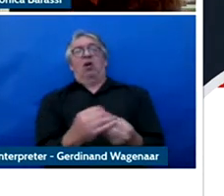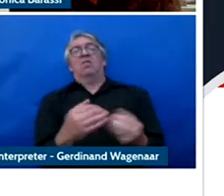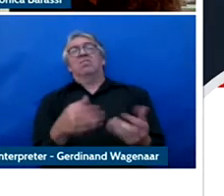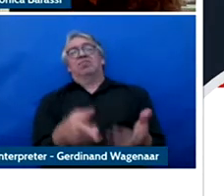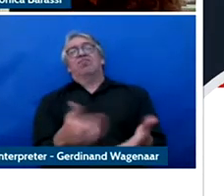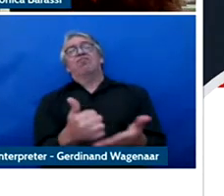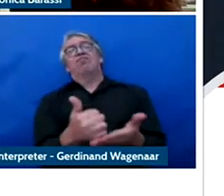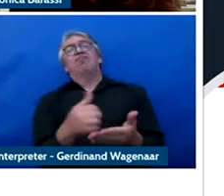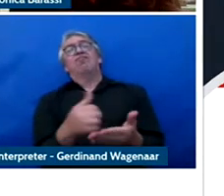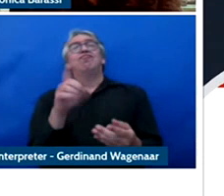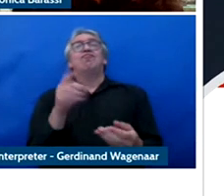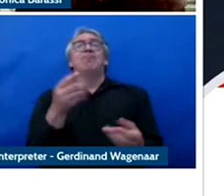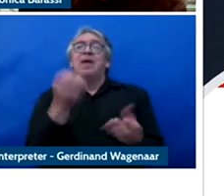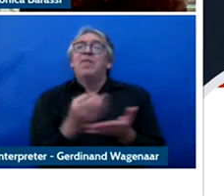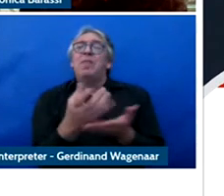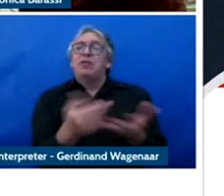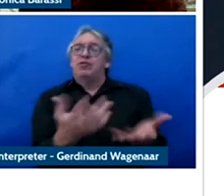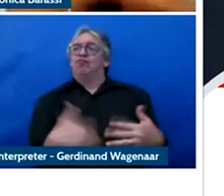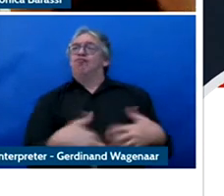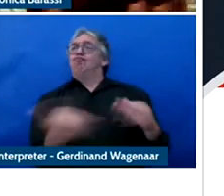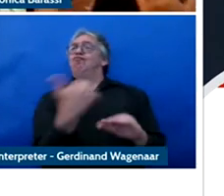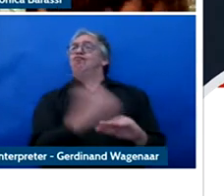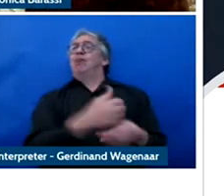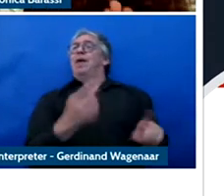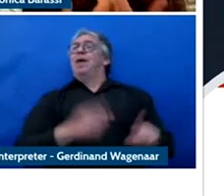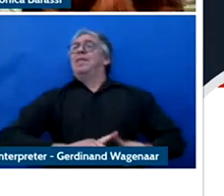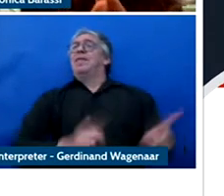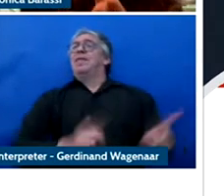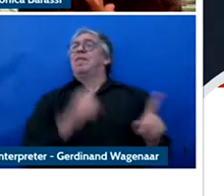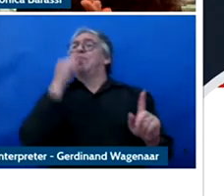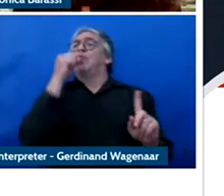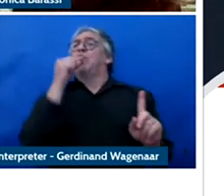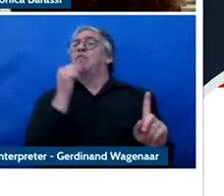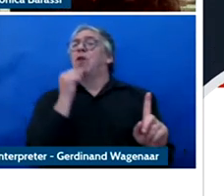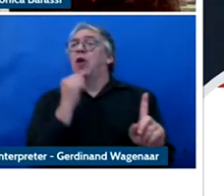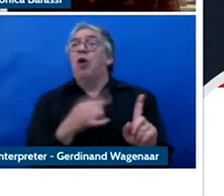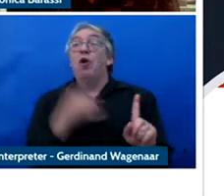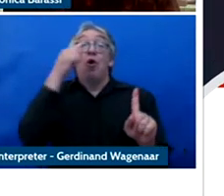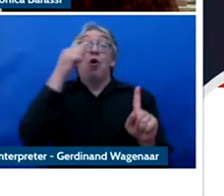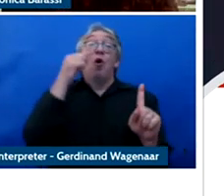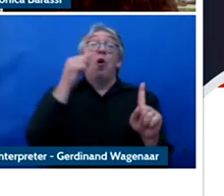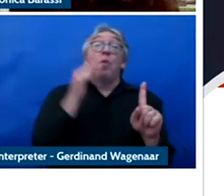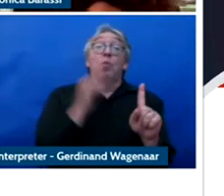And you use this profile for decision-making and I want very much